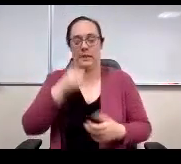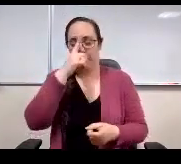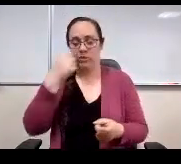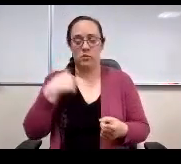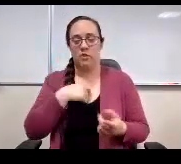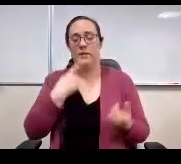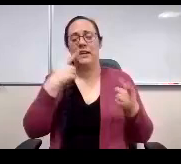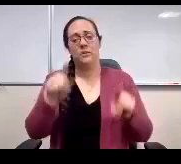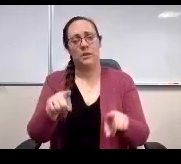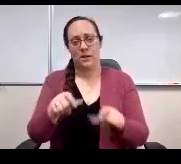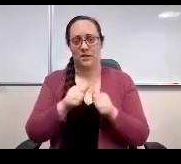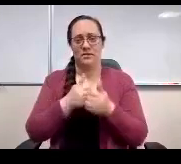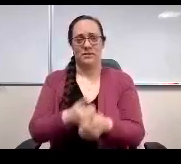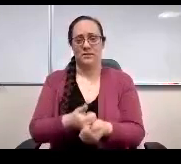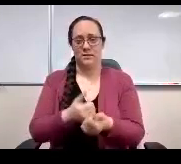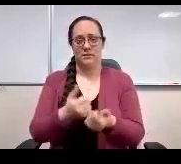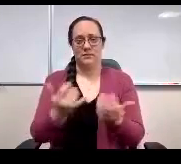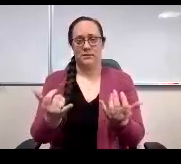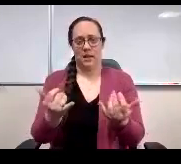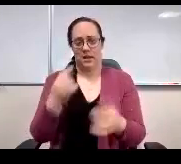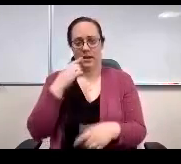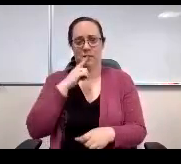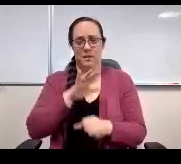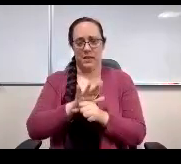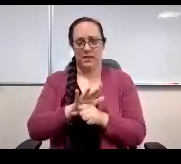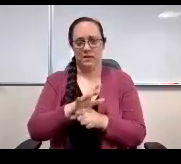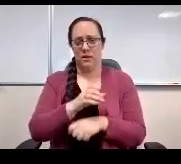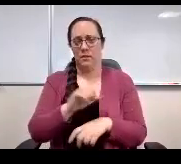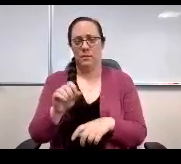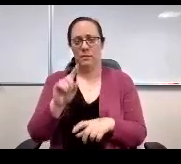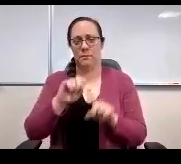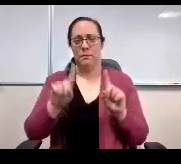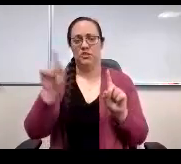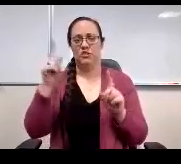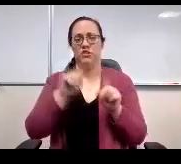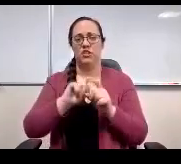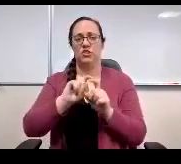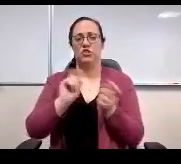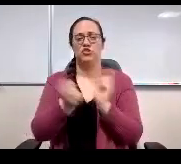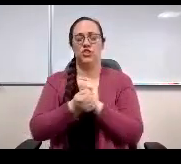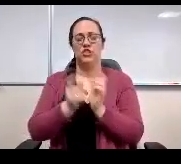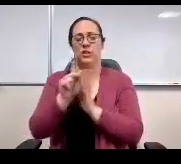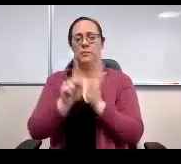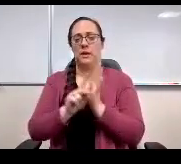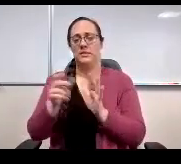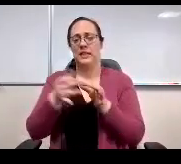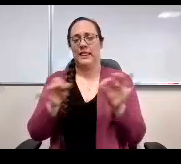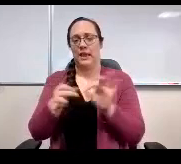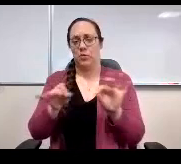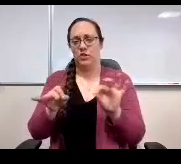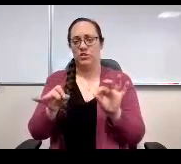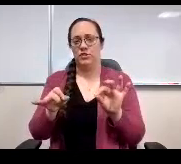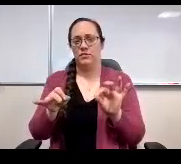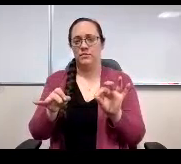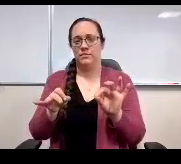at this point in time. I believe, yeah, but just changing the policy language and that can come back in that way and consent. But to policy,